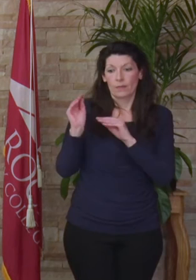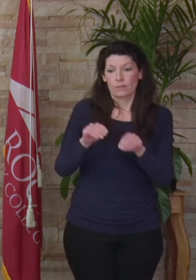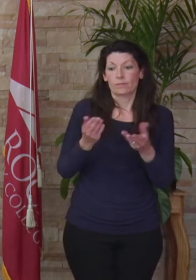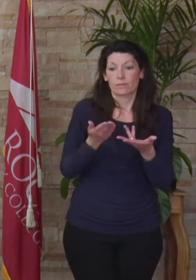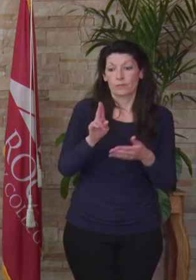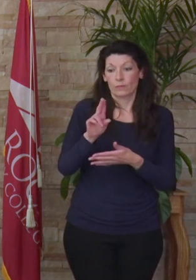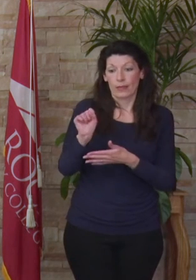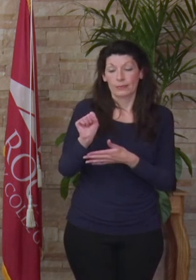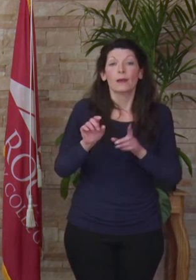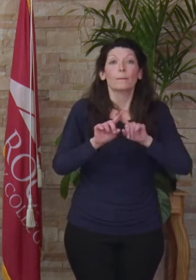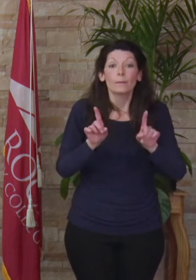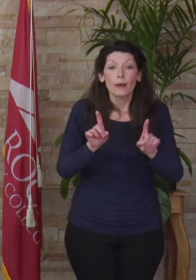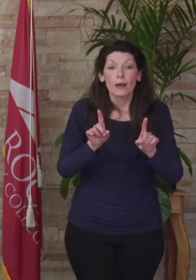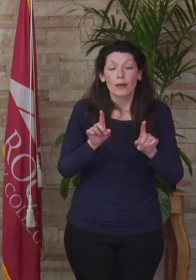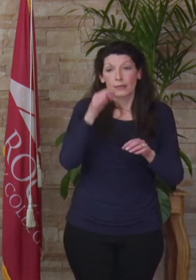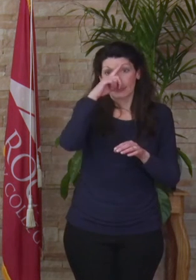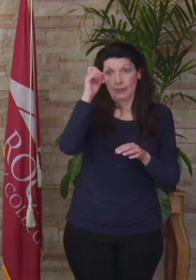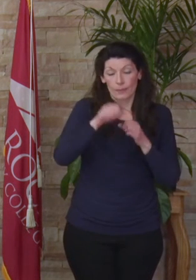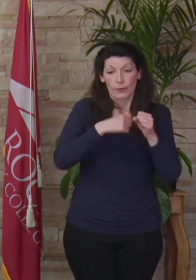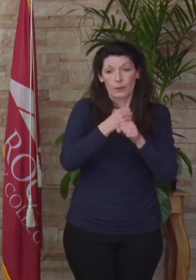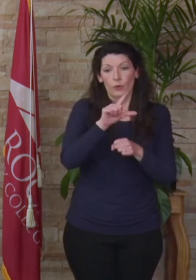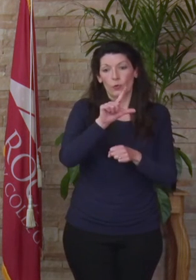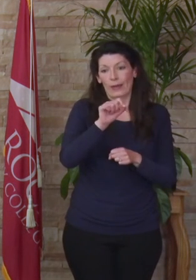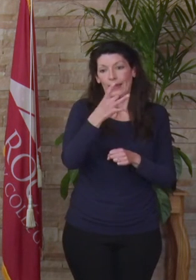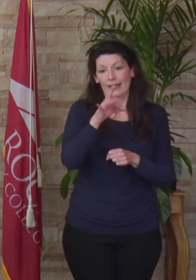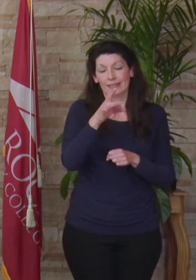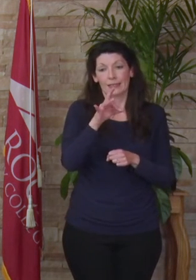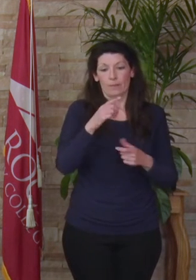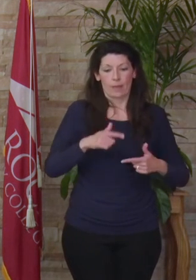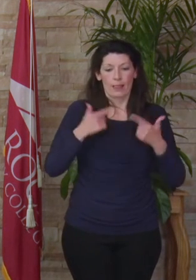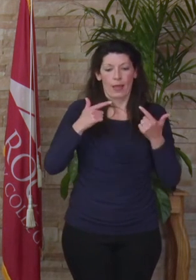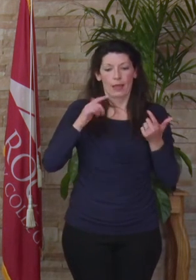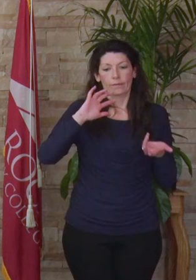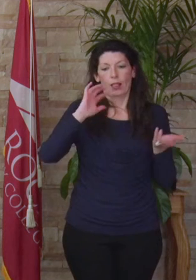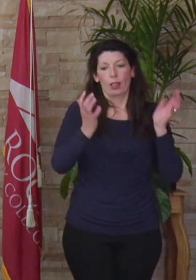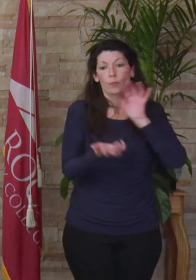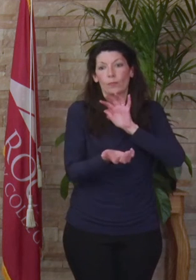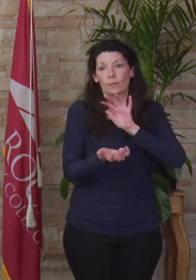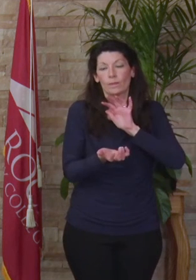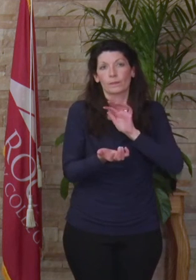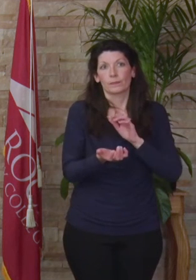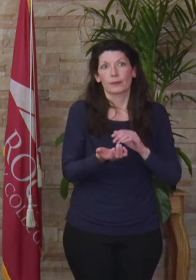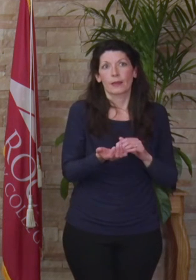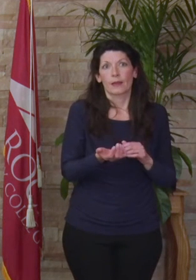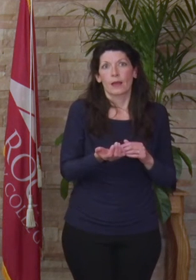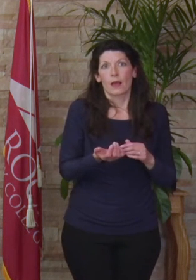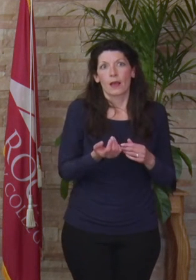however, in the summer of 2018, my life turned upside down when I received my nomination